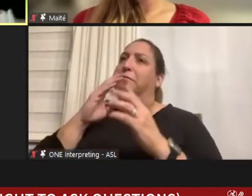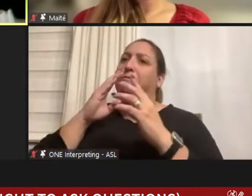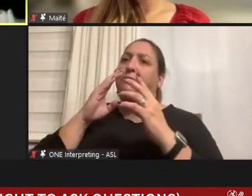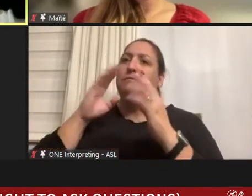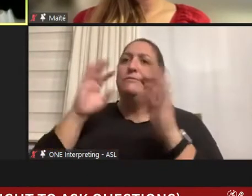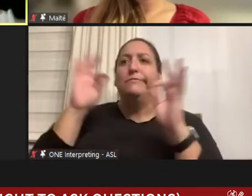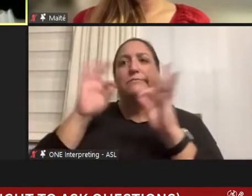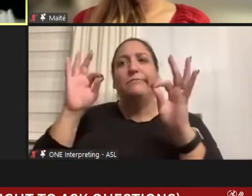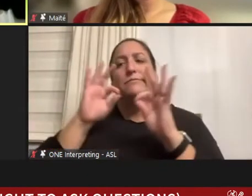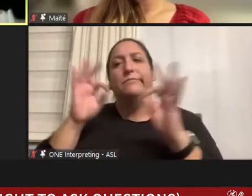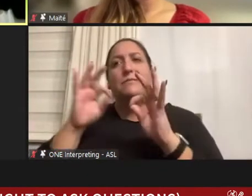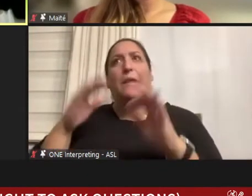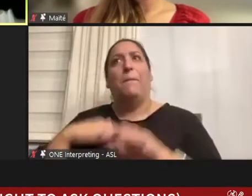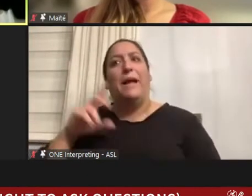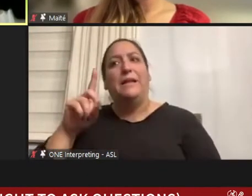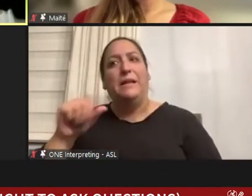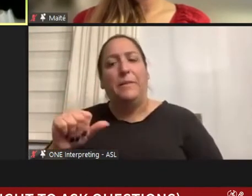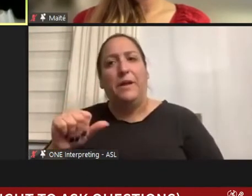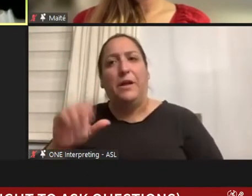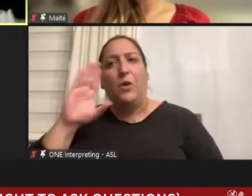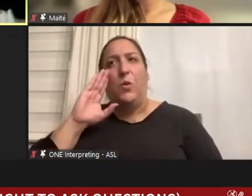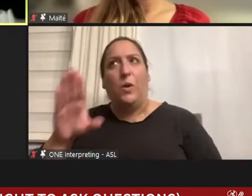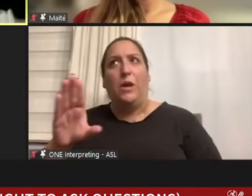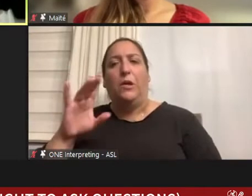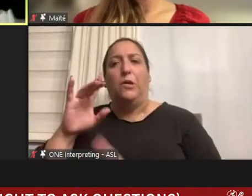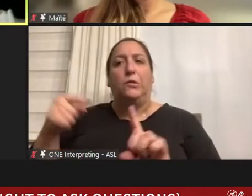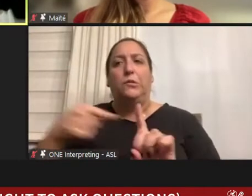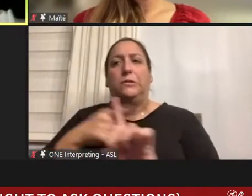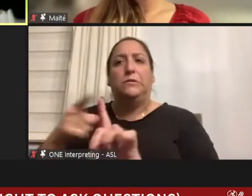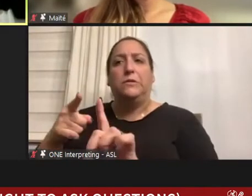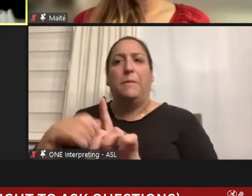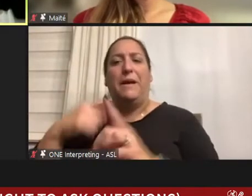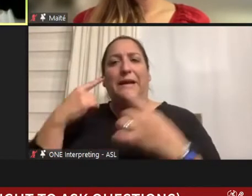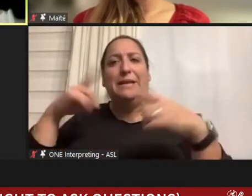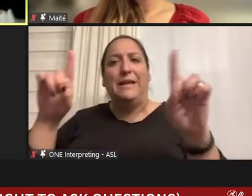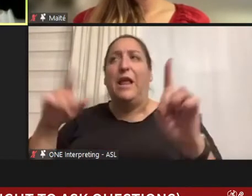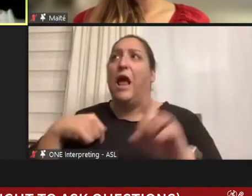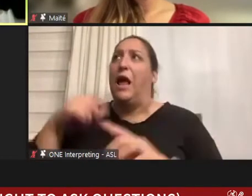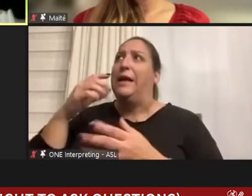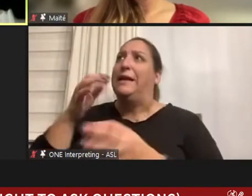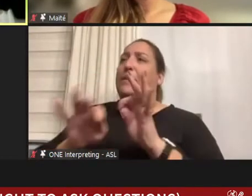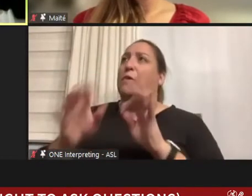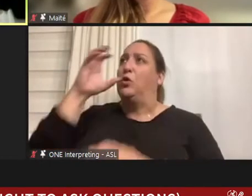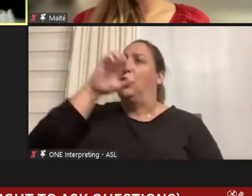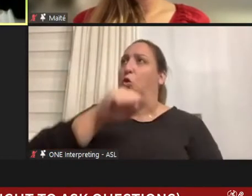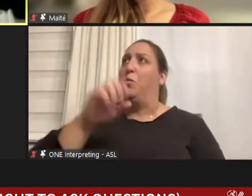could derail my success. I simply assumed that I would be evaluated on merit, like my